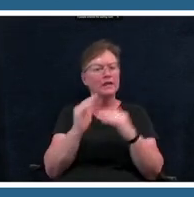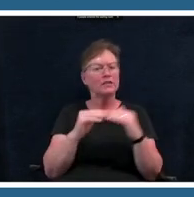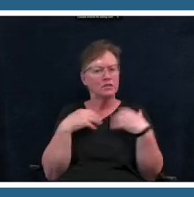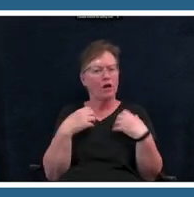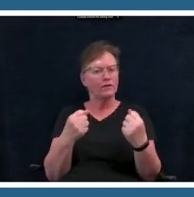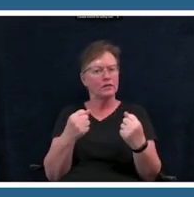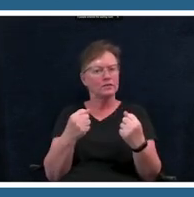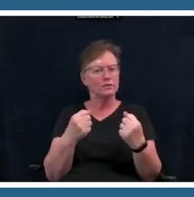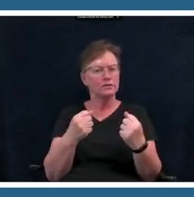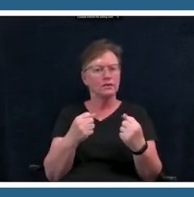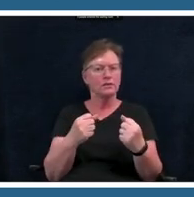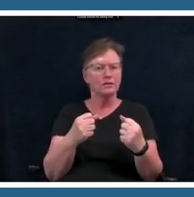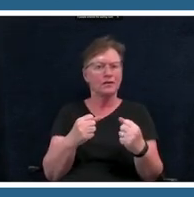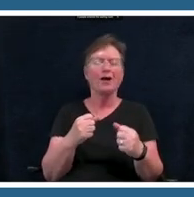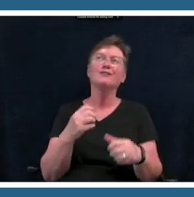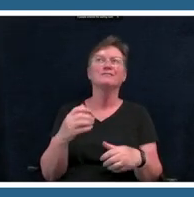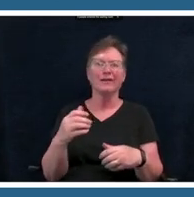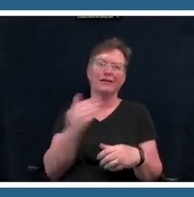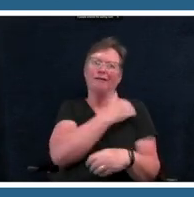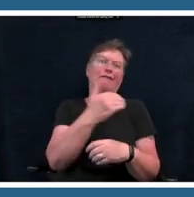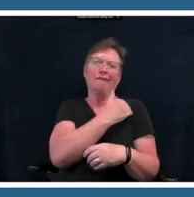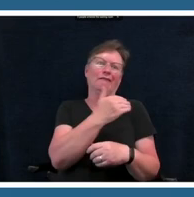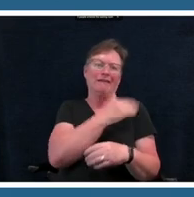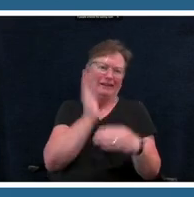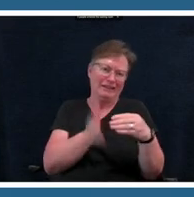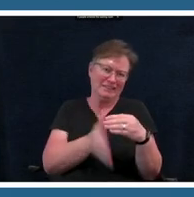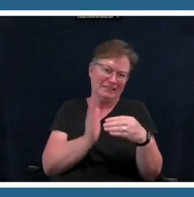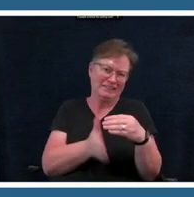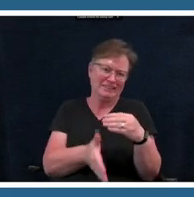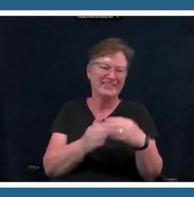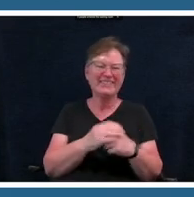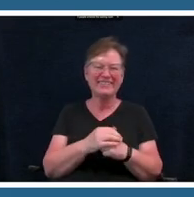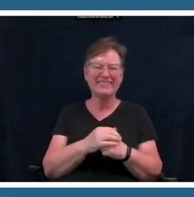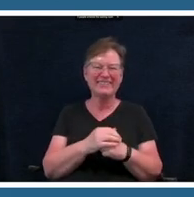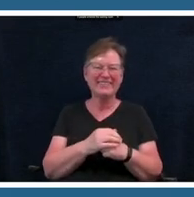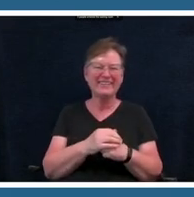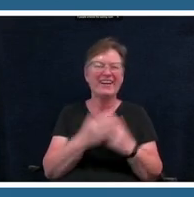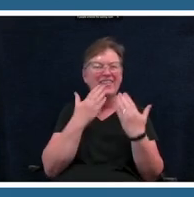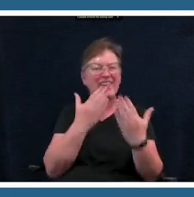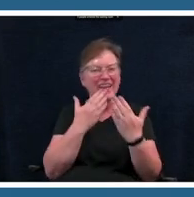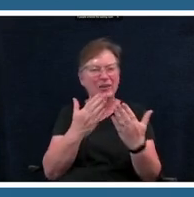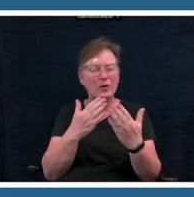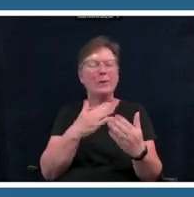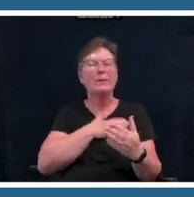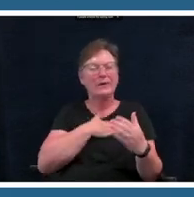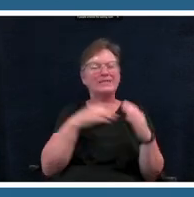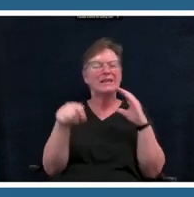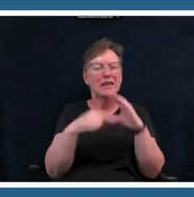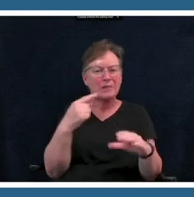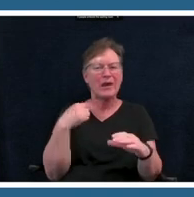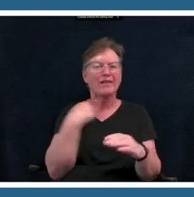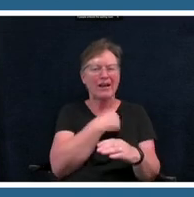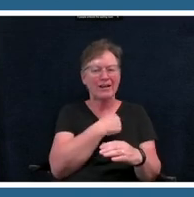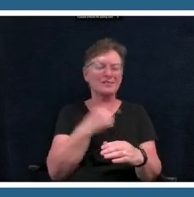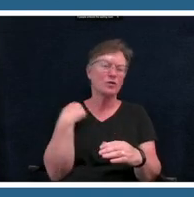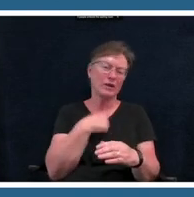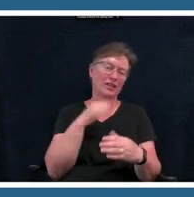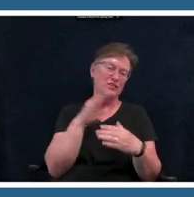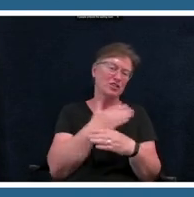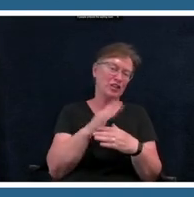need to wrap up sorry guys but please email us um we can share that learning lab link with you if